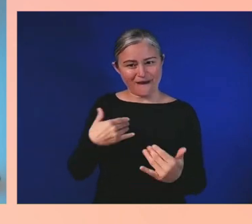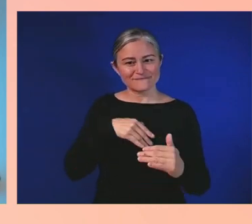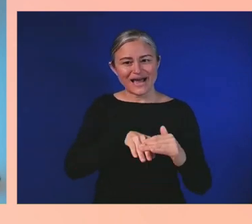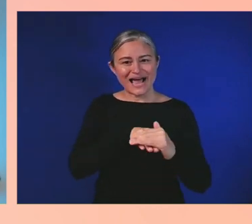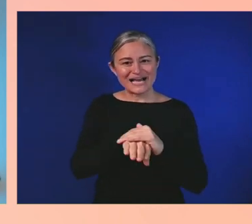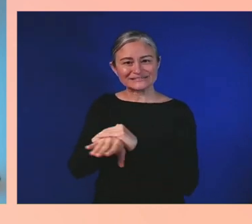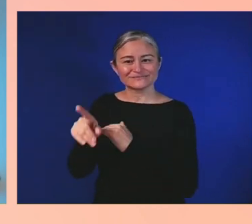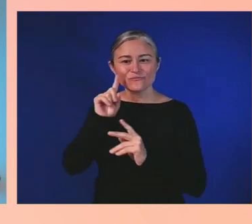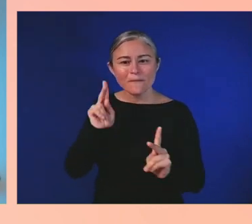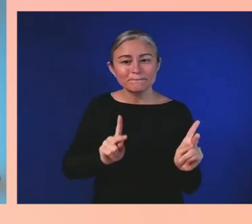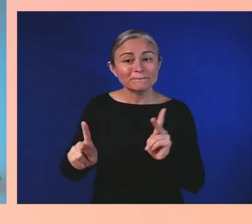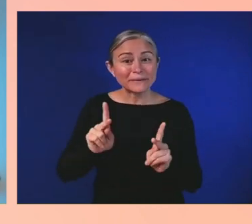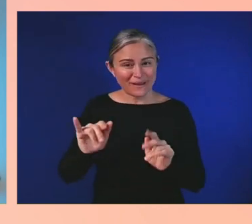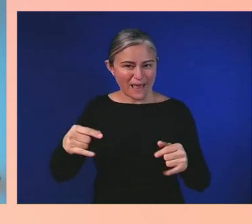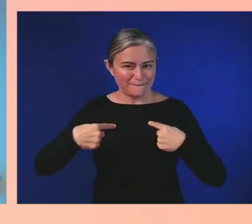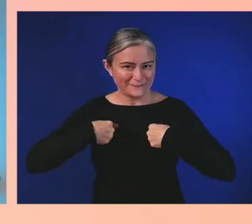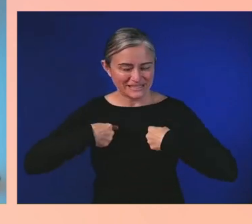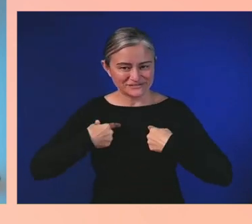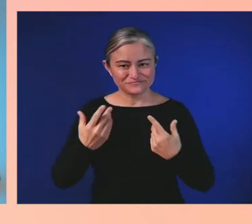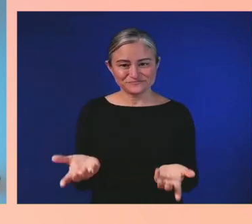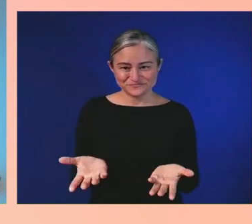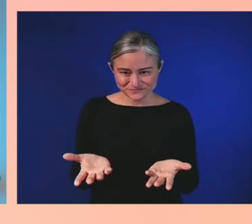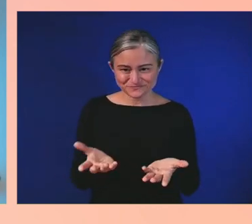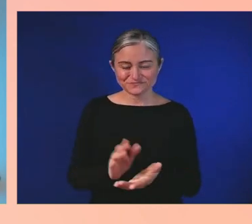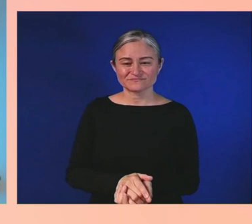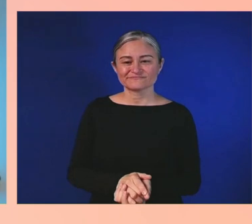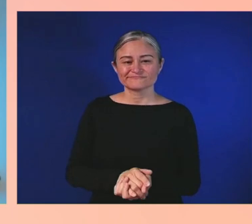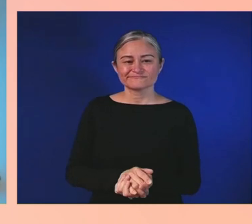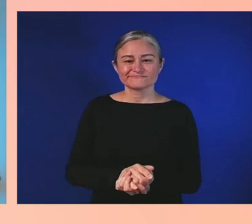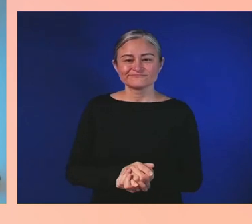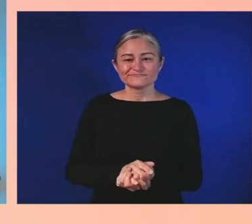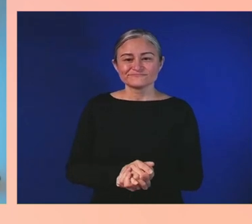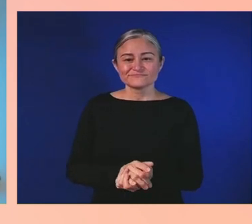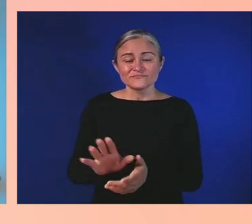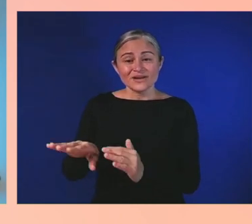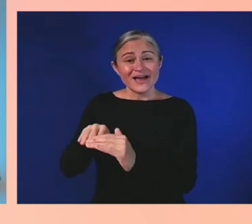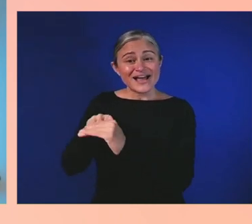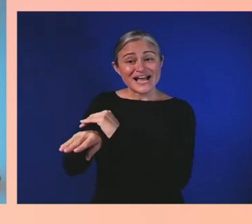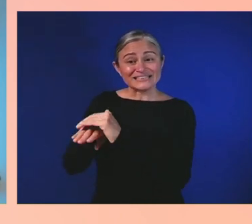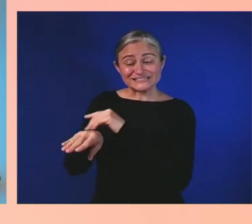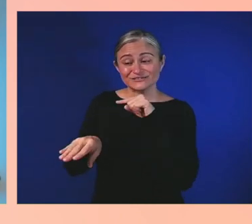access to recreation, access for therapy,